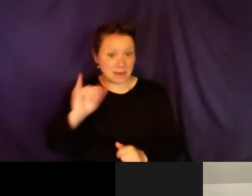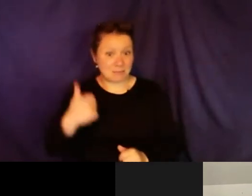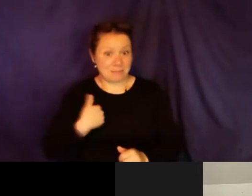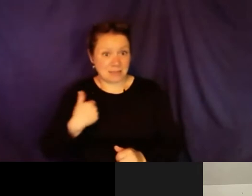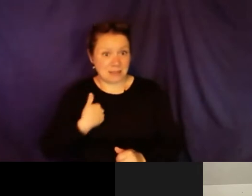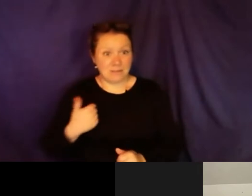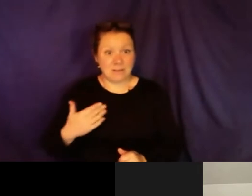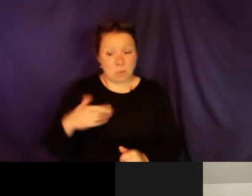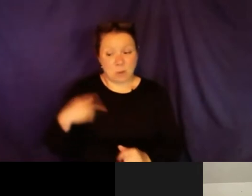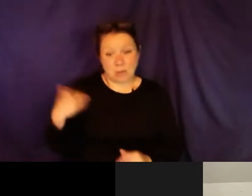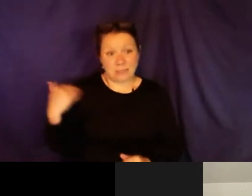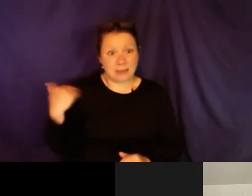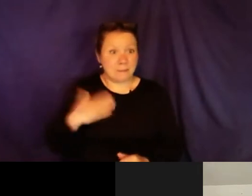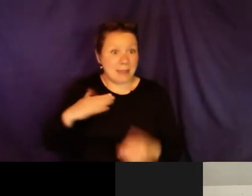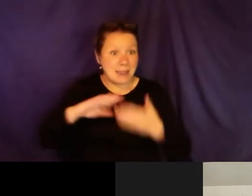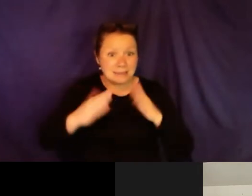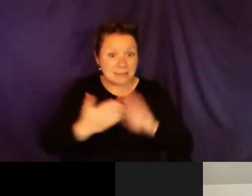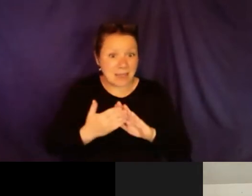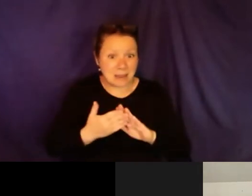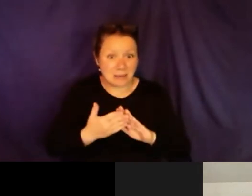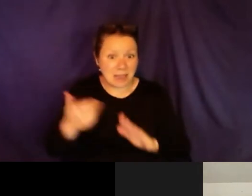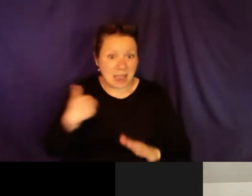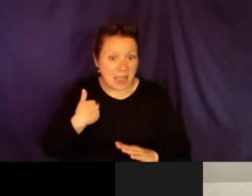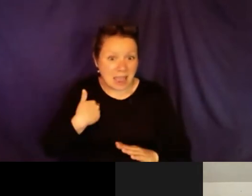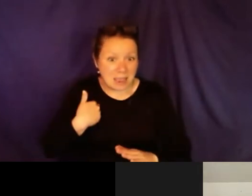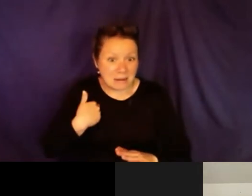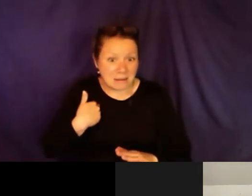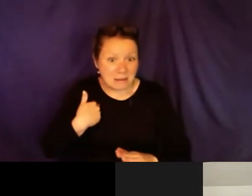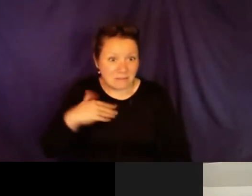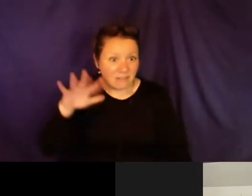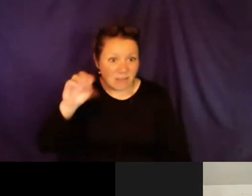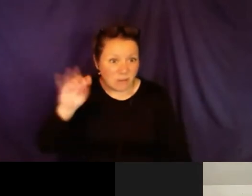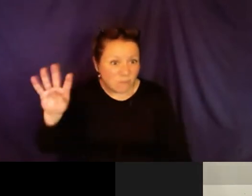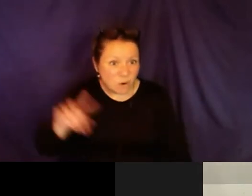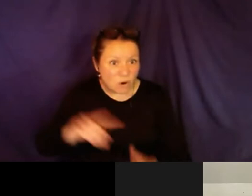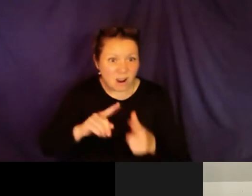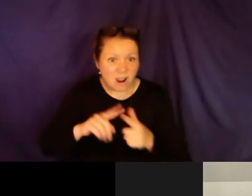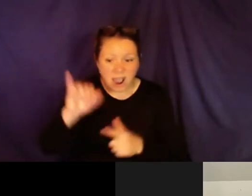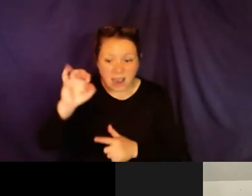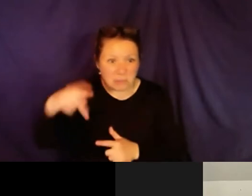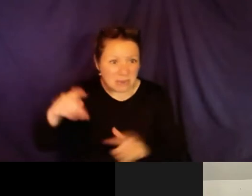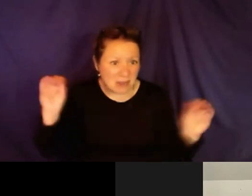I put in the chat. It needs to be more transparent for people with disabilities. When I was young,